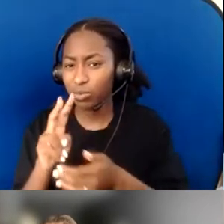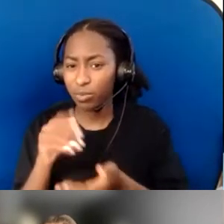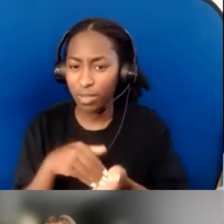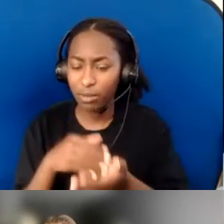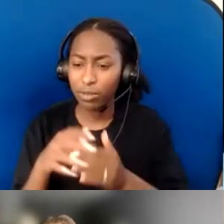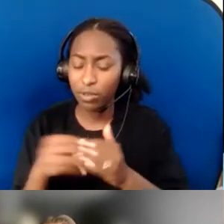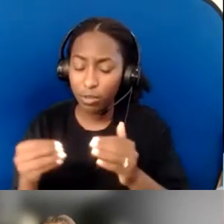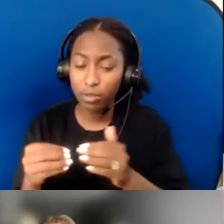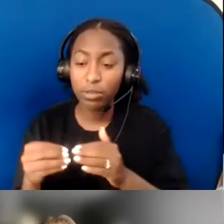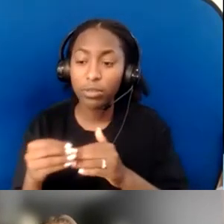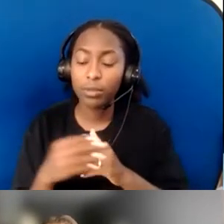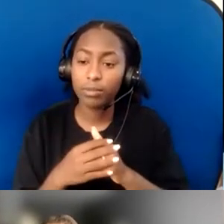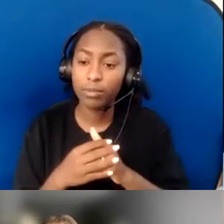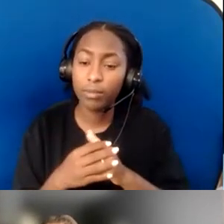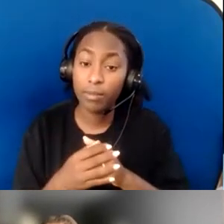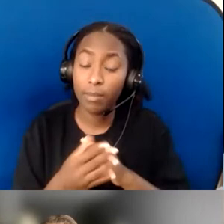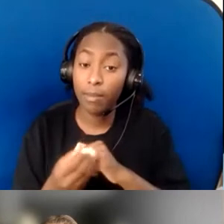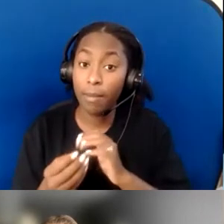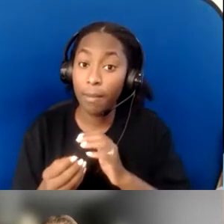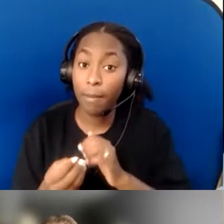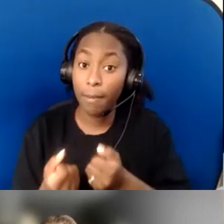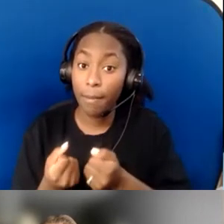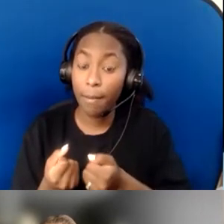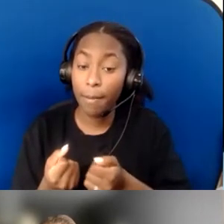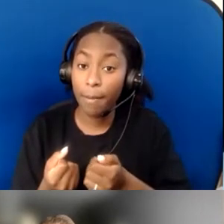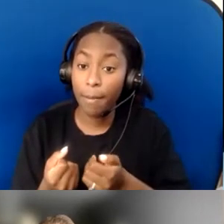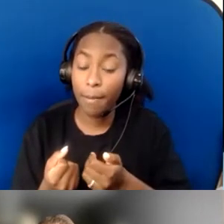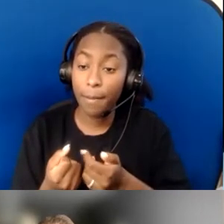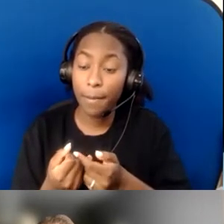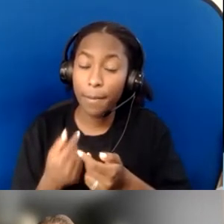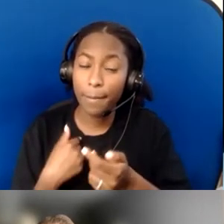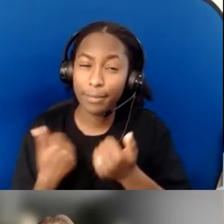Those are for some different projects. I have another one I'm trying to think of…